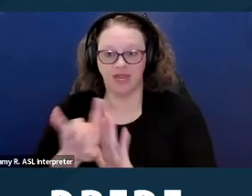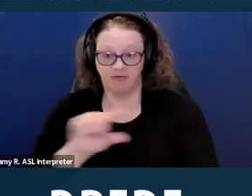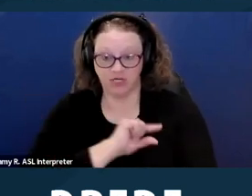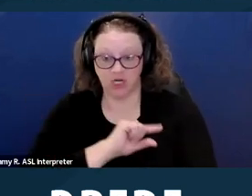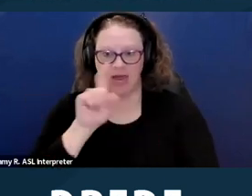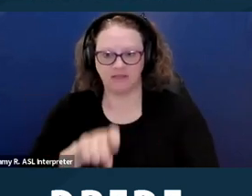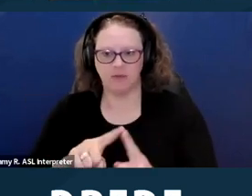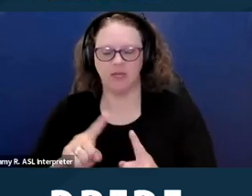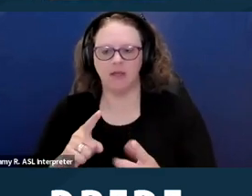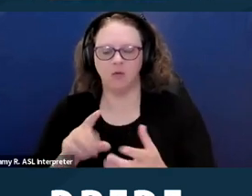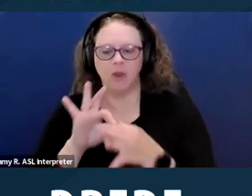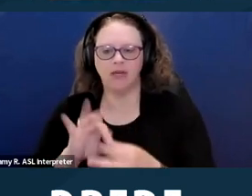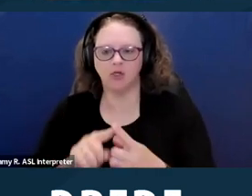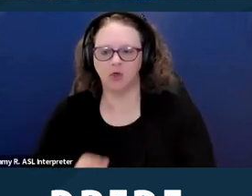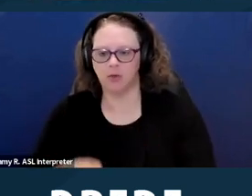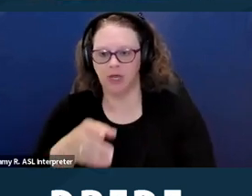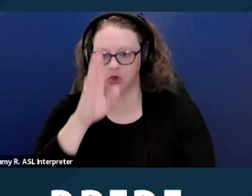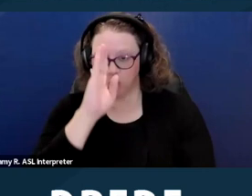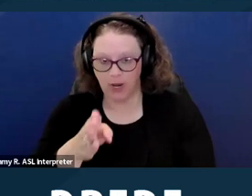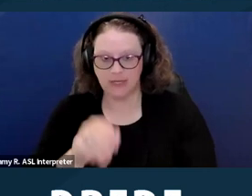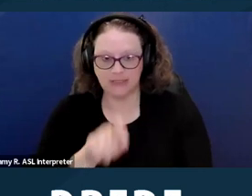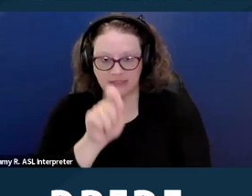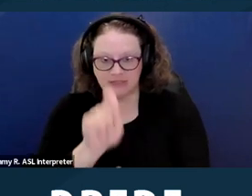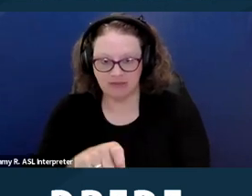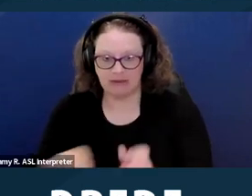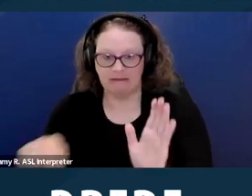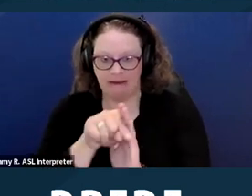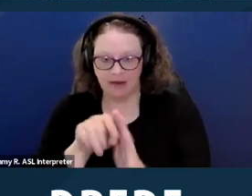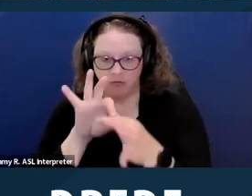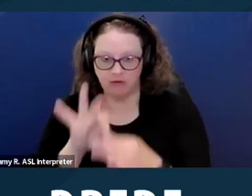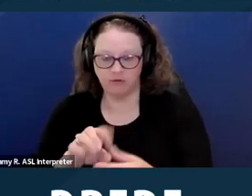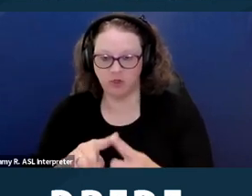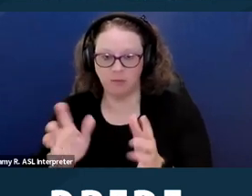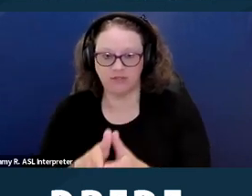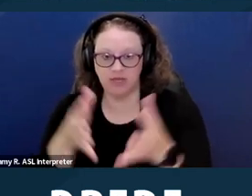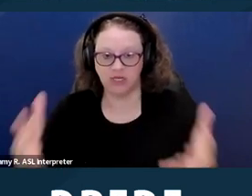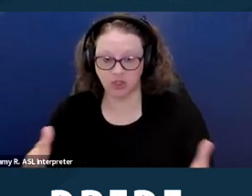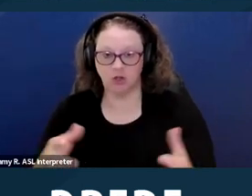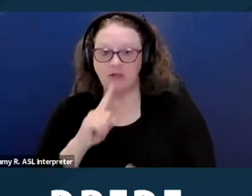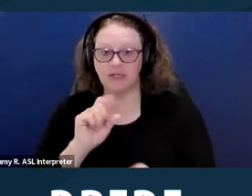and specific negative relevance to a substantial and legitimate and non-discriminatory interests